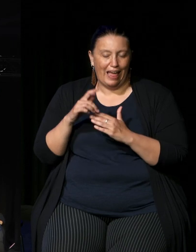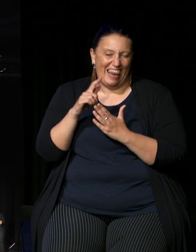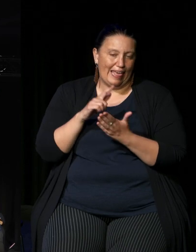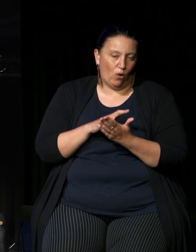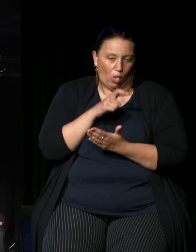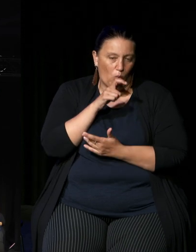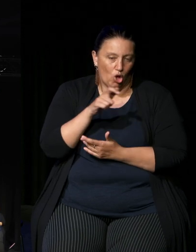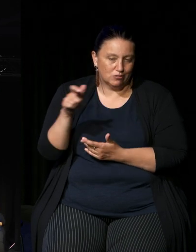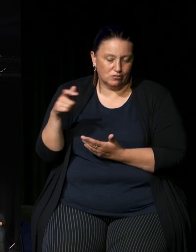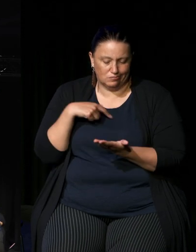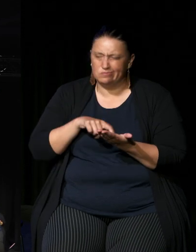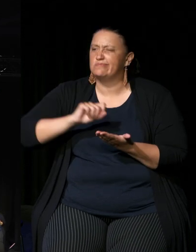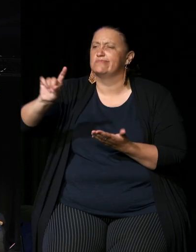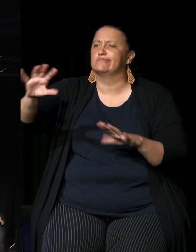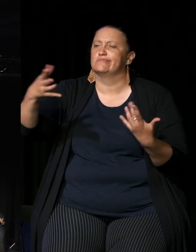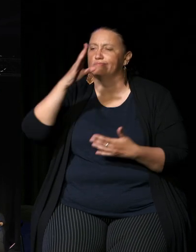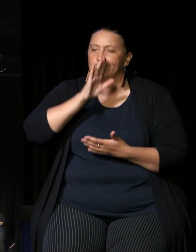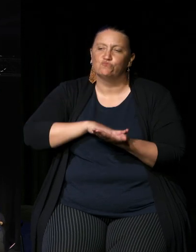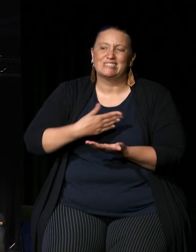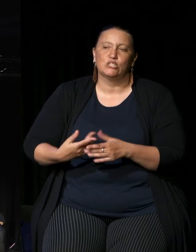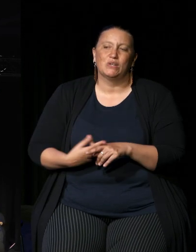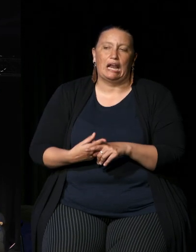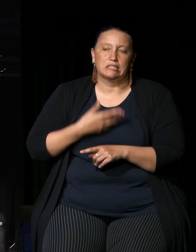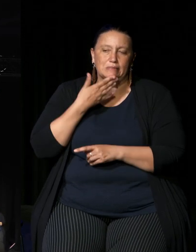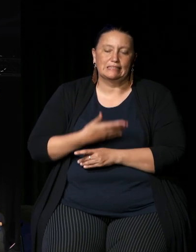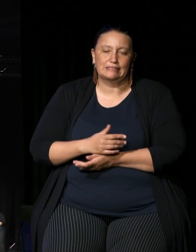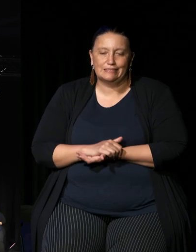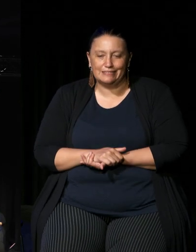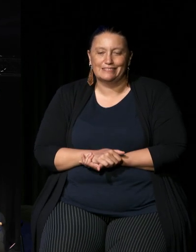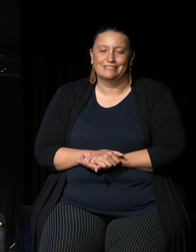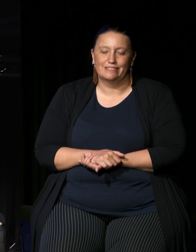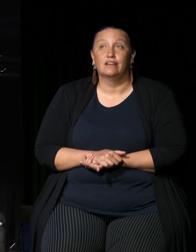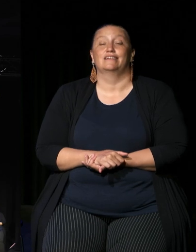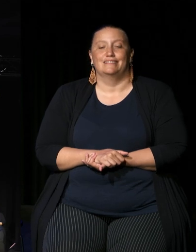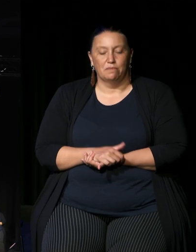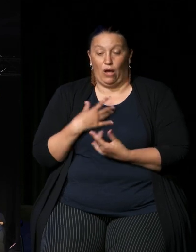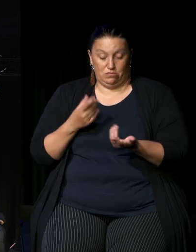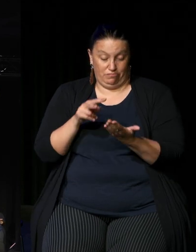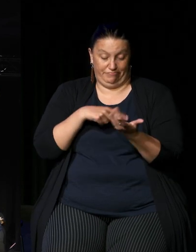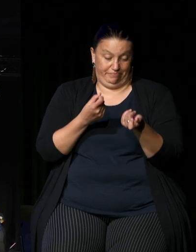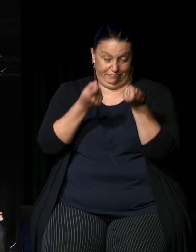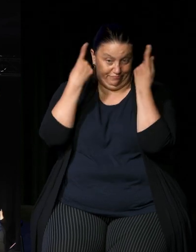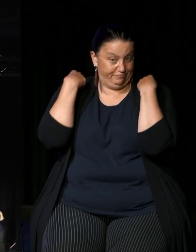so I sent it back and said can you translate it yeah because it just went right over my head but